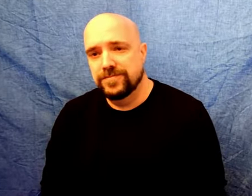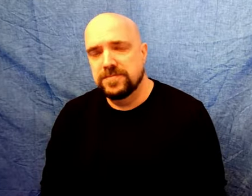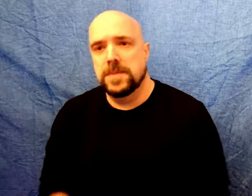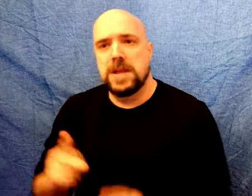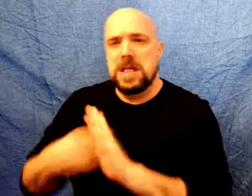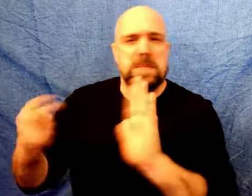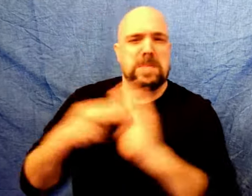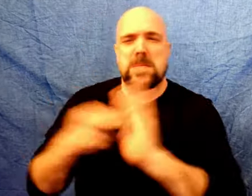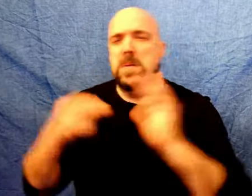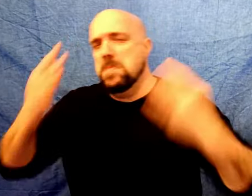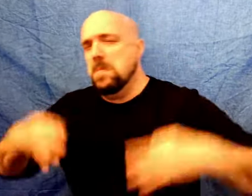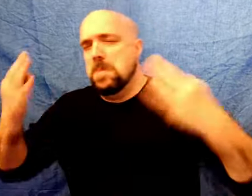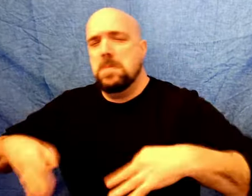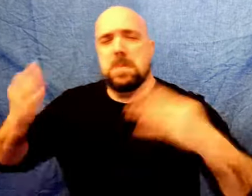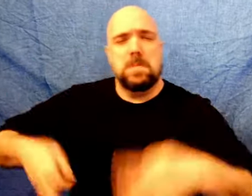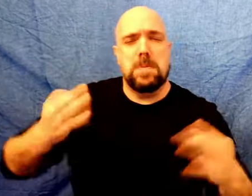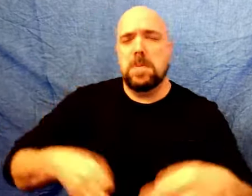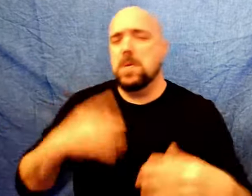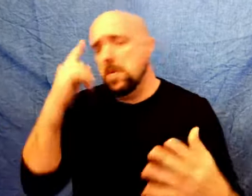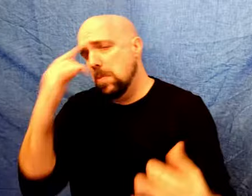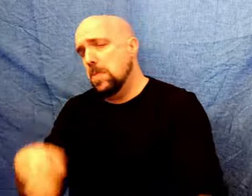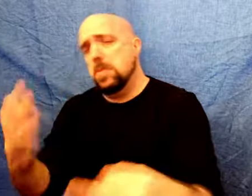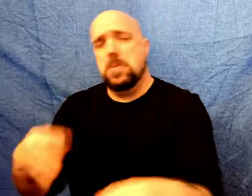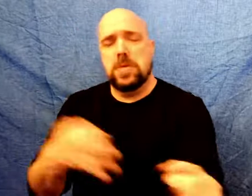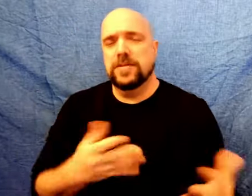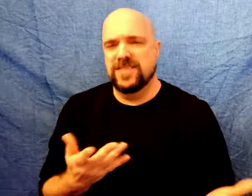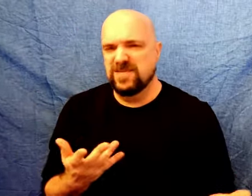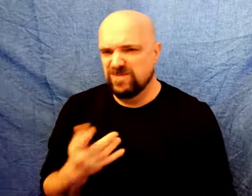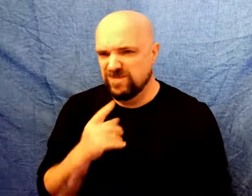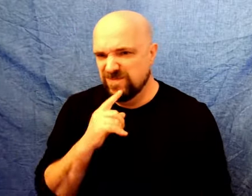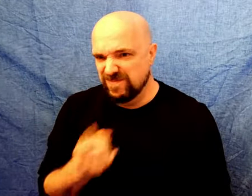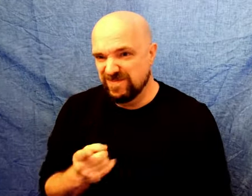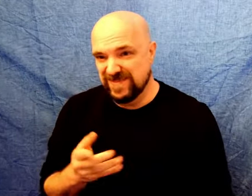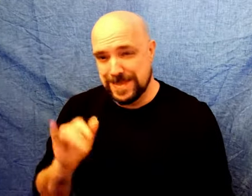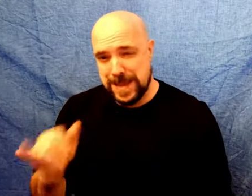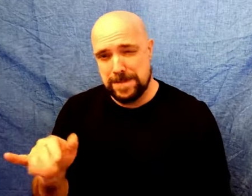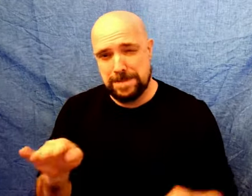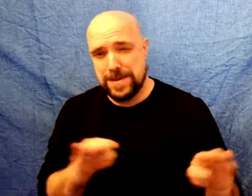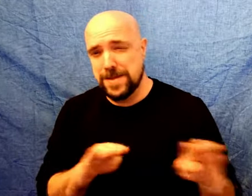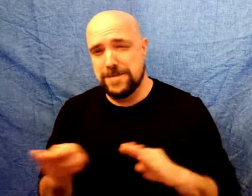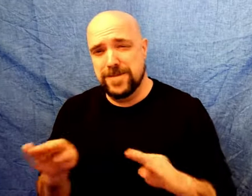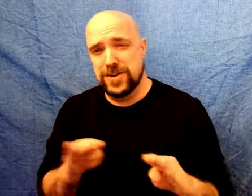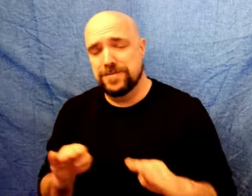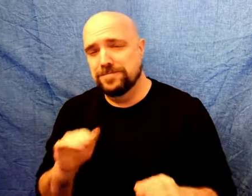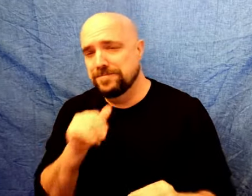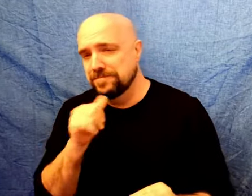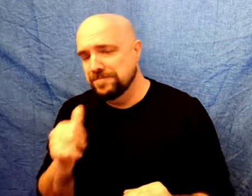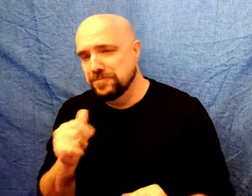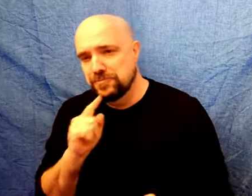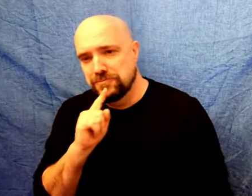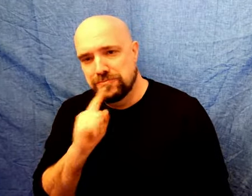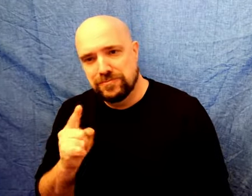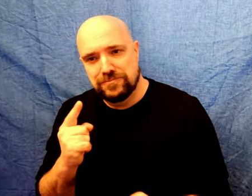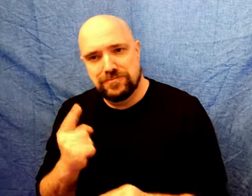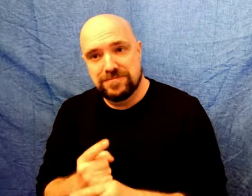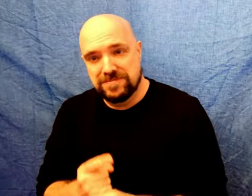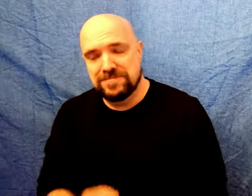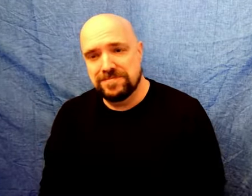All those labels and self determining messages are not true or correct.